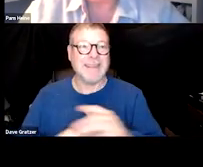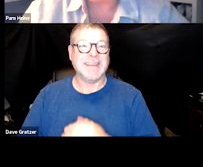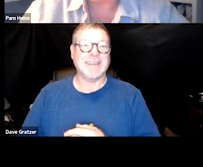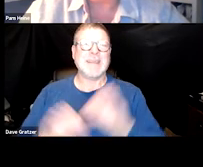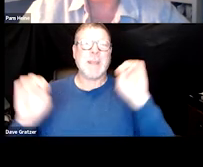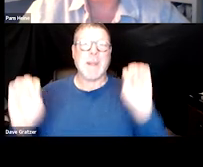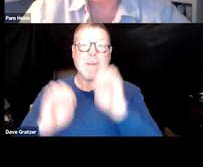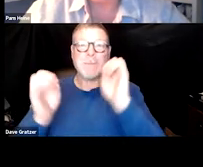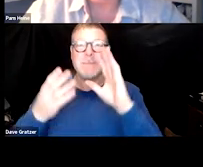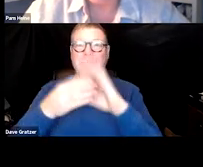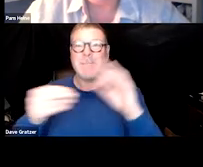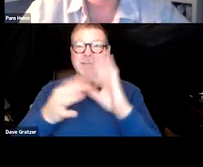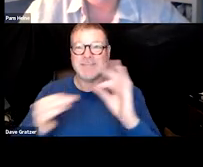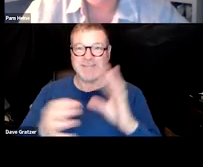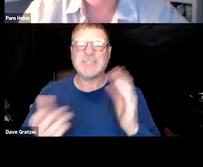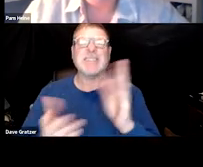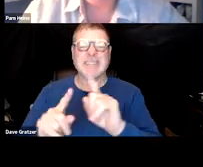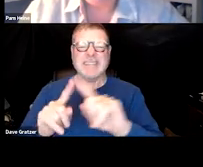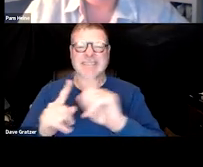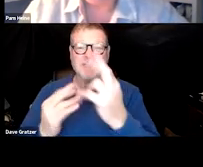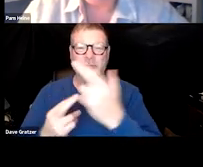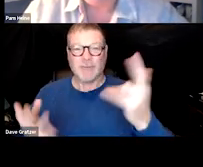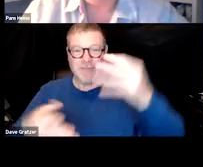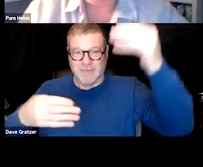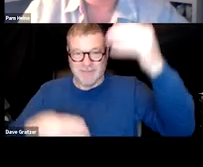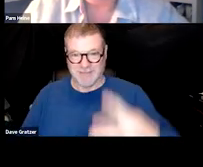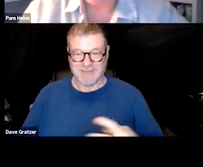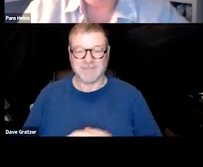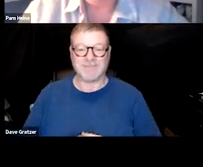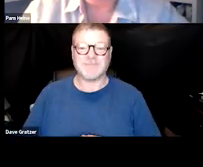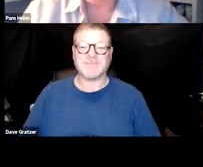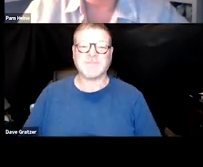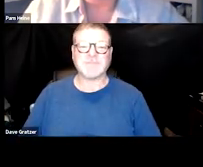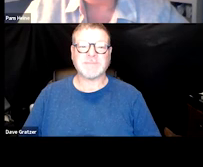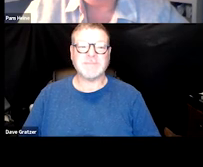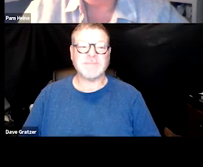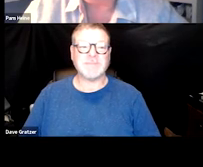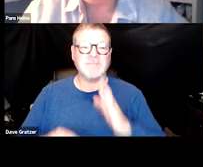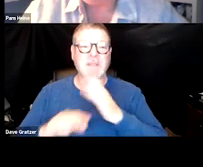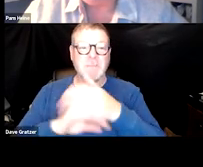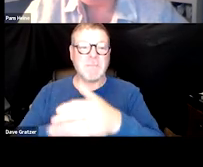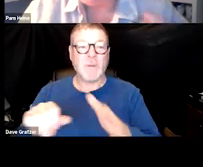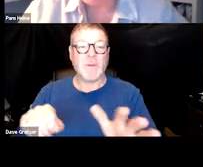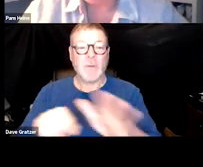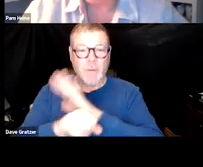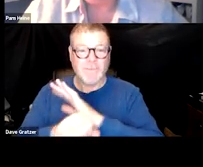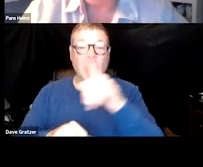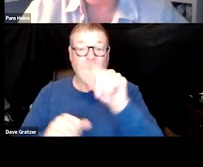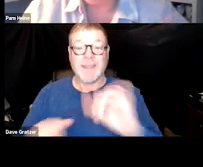here's some additional resources for you. Right. - To the bottom are the post-COVID care centers. There's a link where you can click on your state